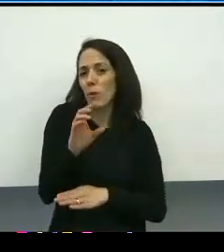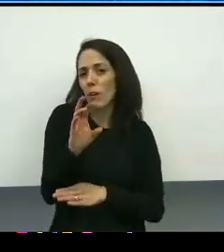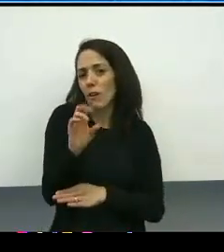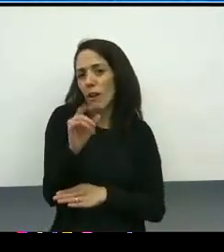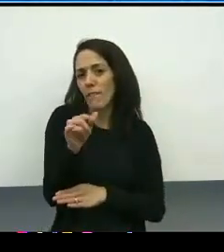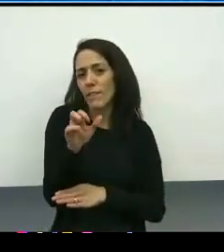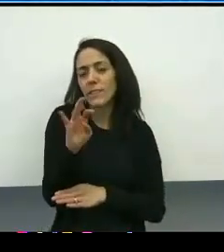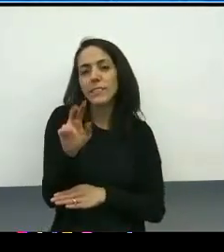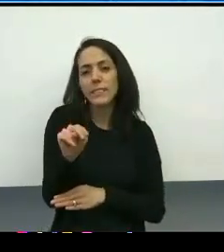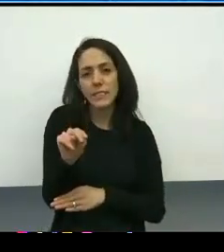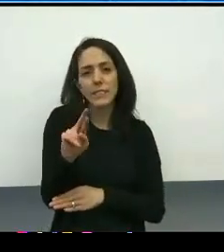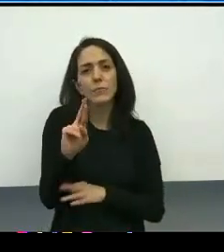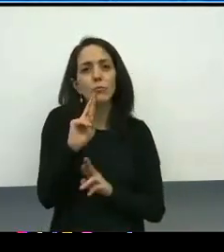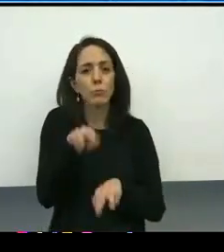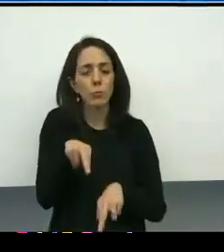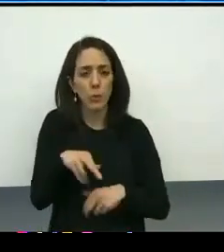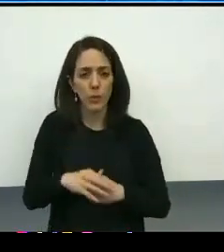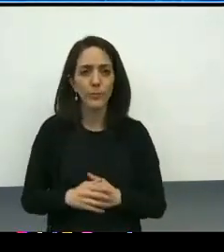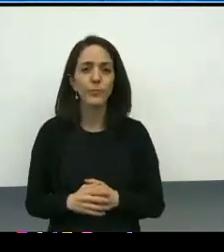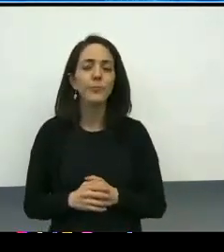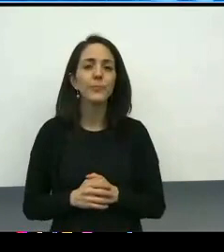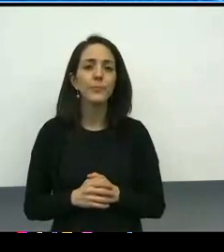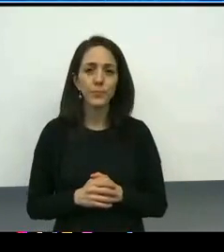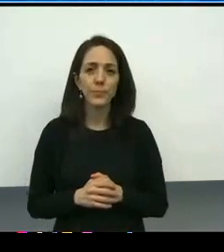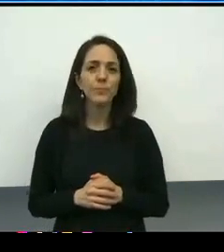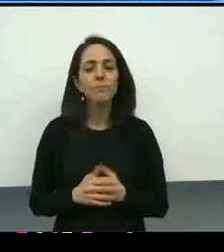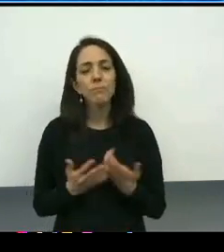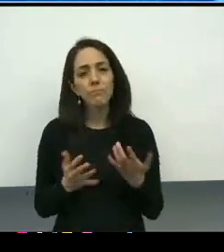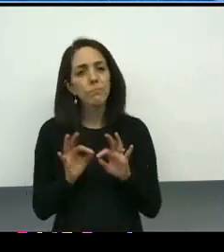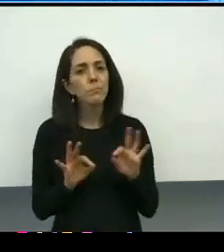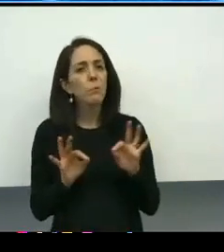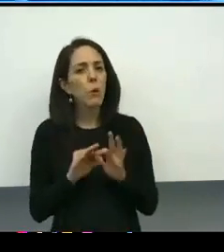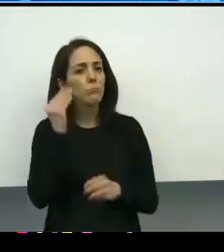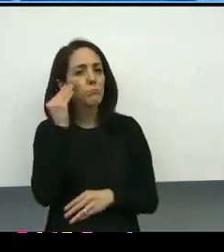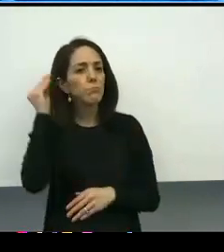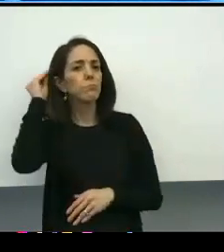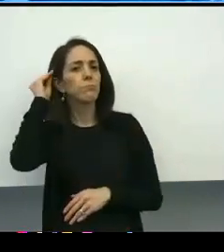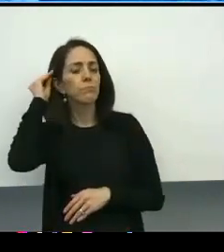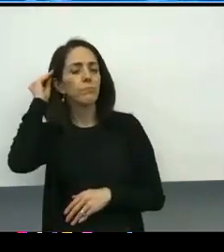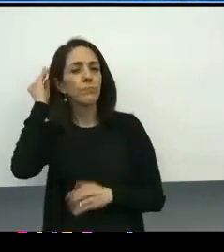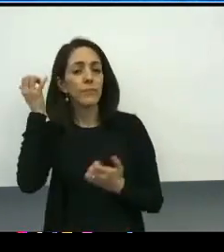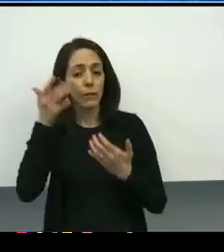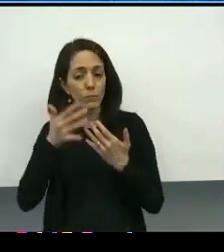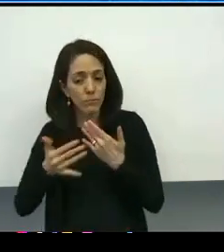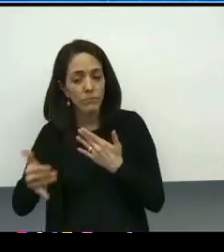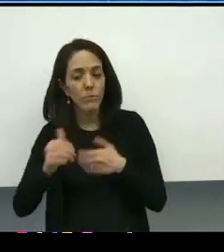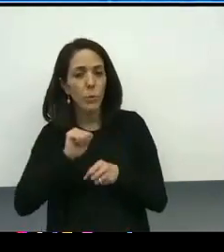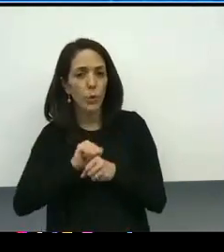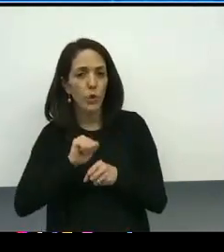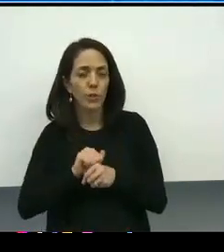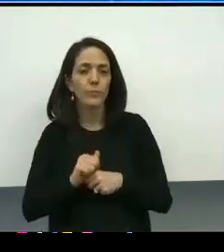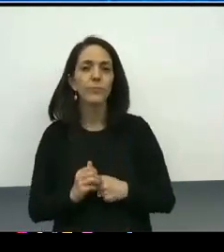and those things, we don't wanna lose sight of those as we do this work, although the focus is on those recommendations.